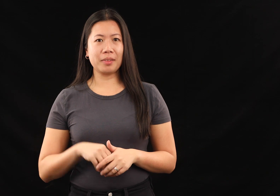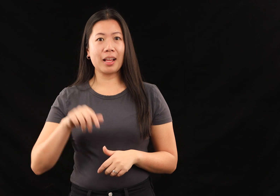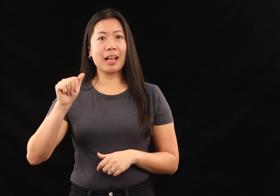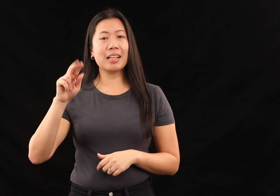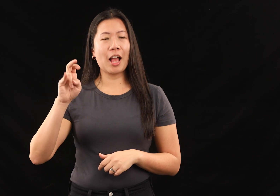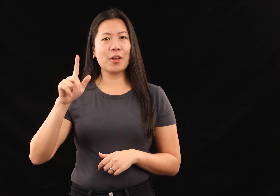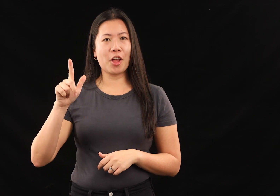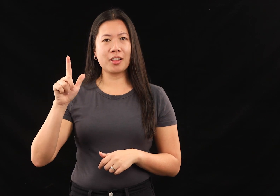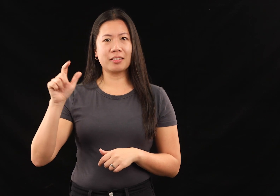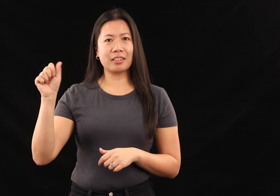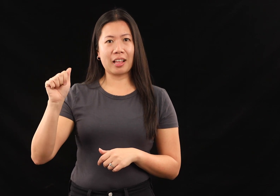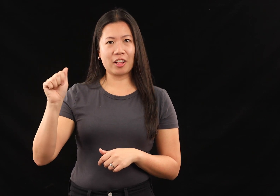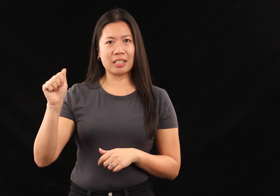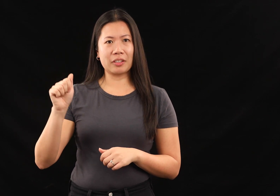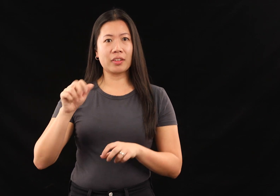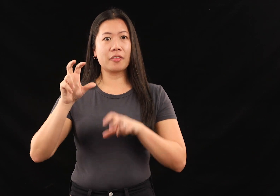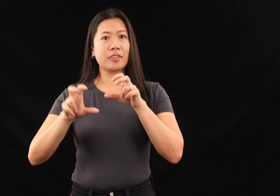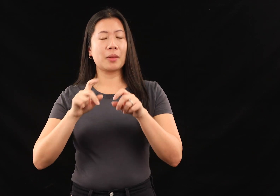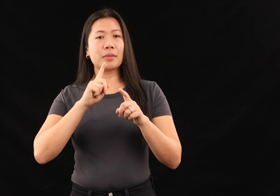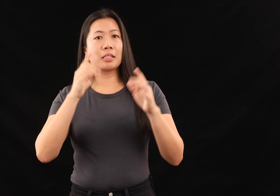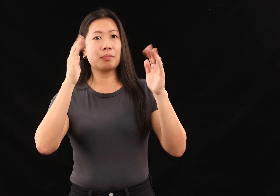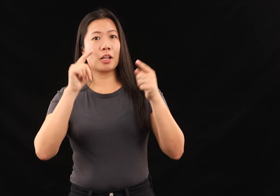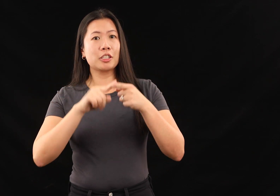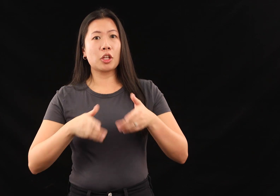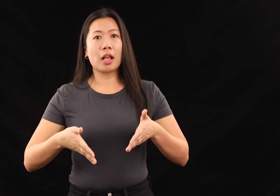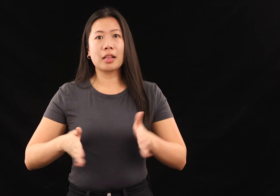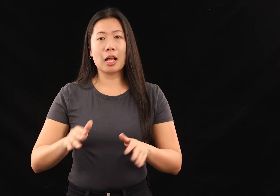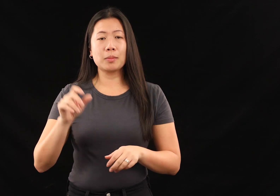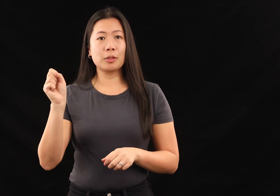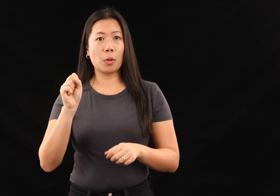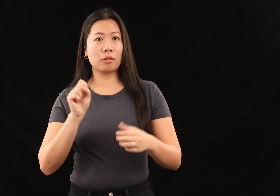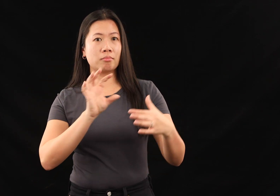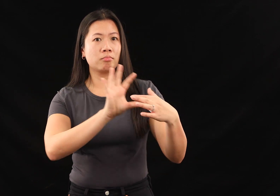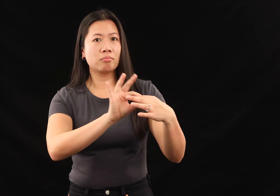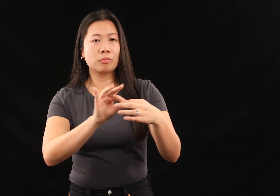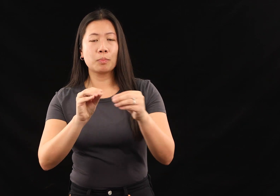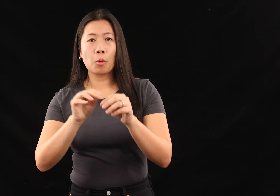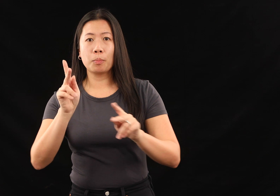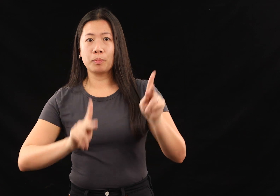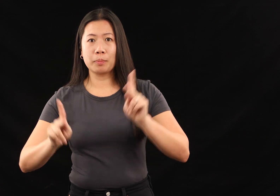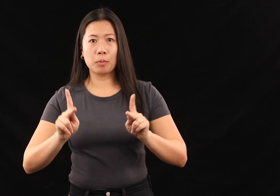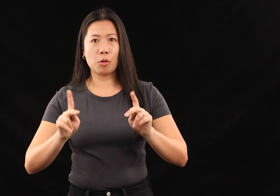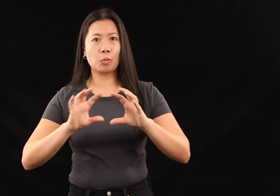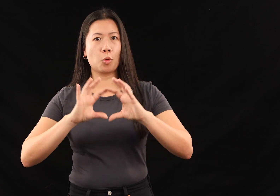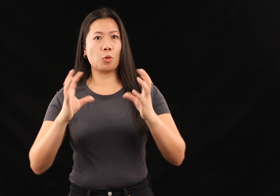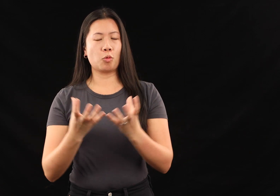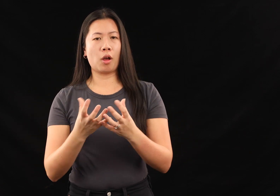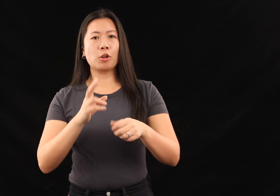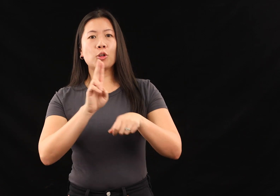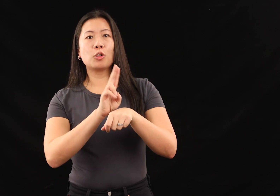Ariel Alternatives’ investment is expected to enable Sorenson to connect even more people worldwide